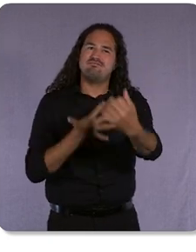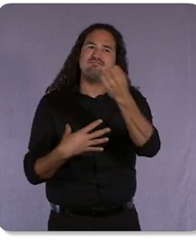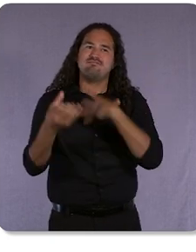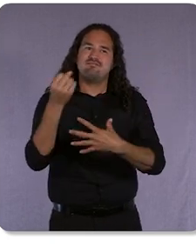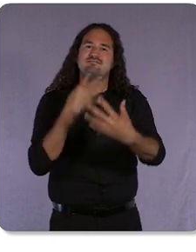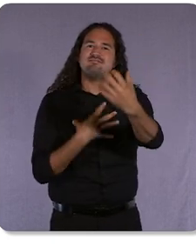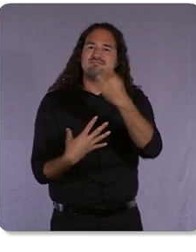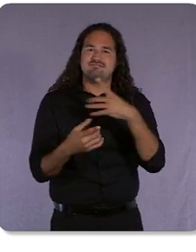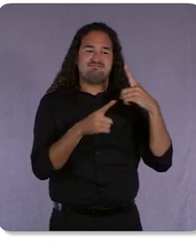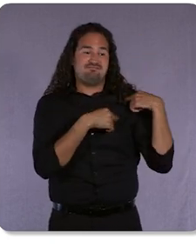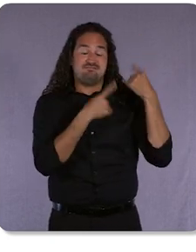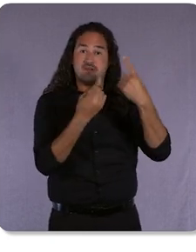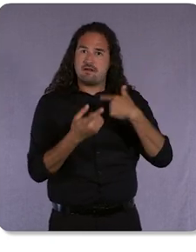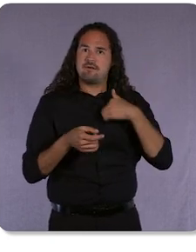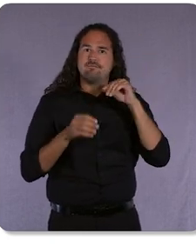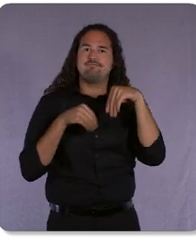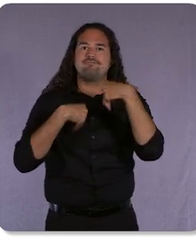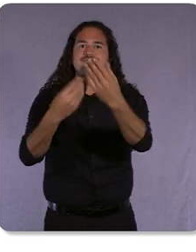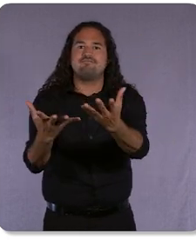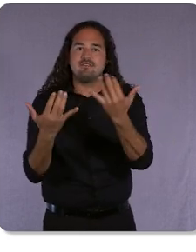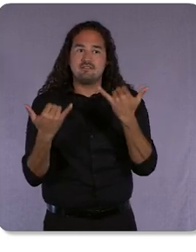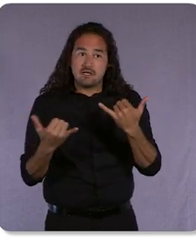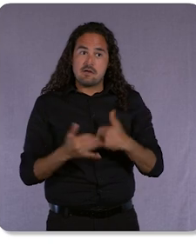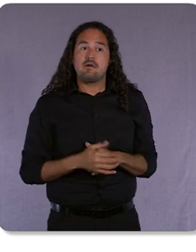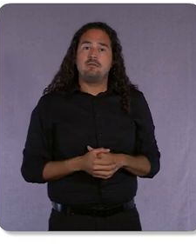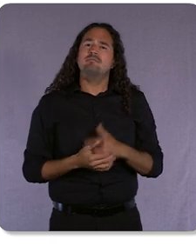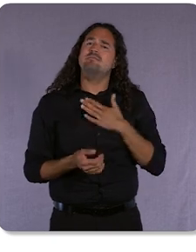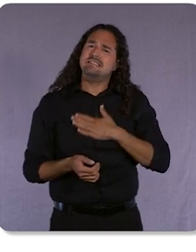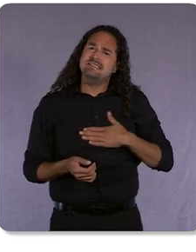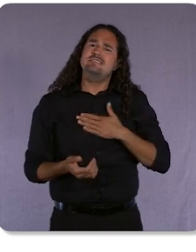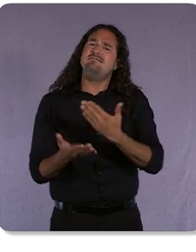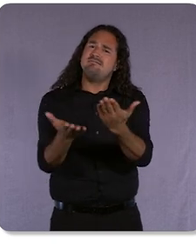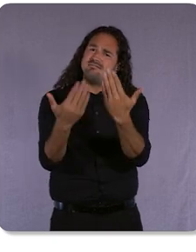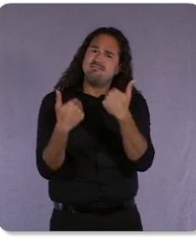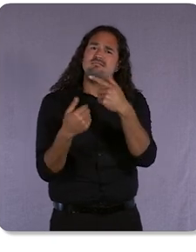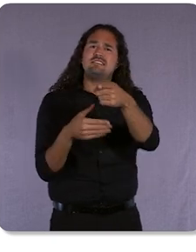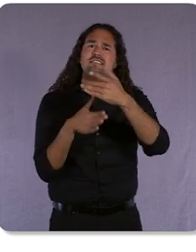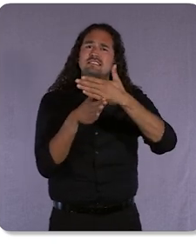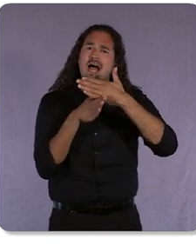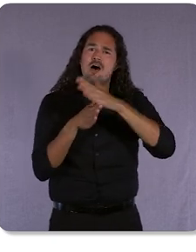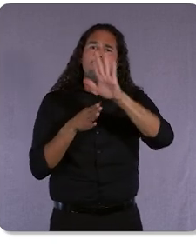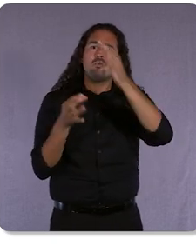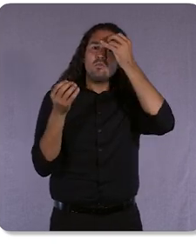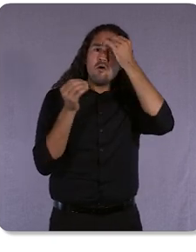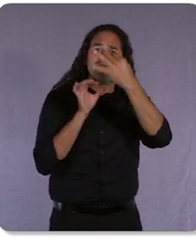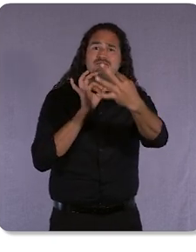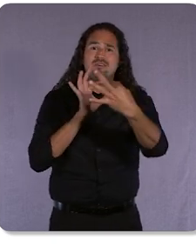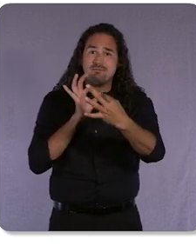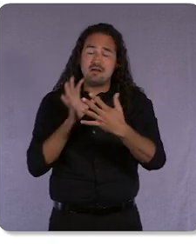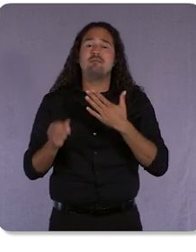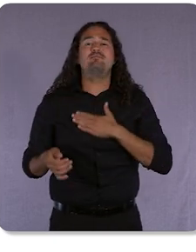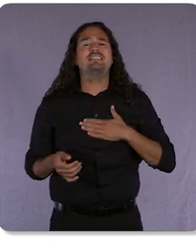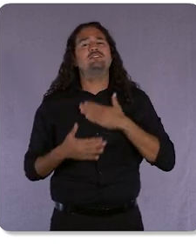So please keep the feedback flowing! And with that, please enjoy our packed agenda - but first